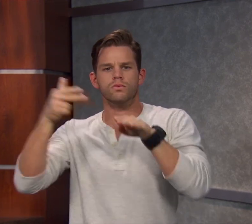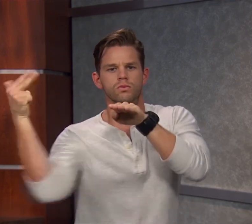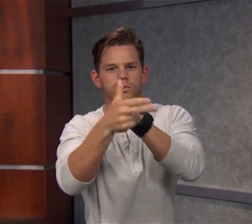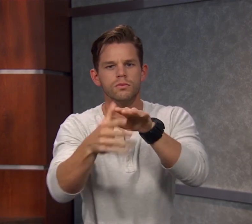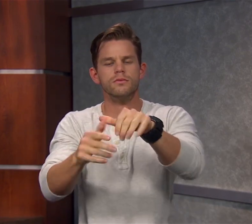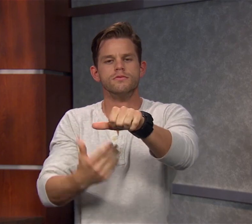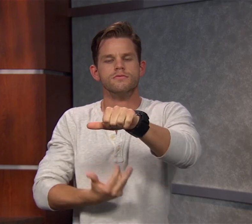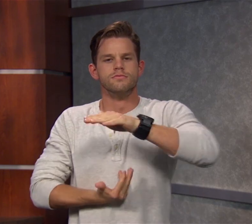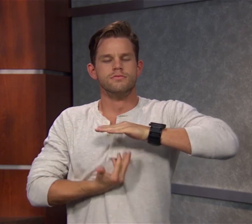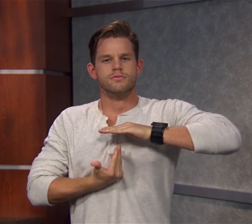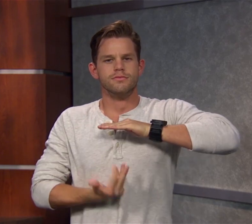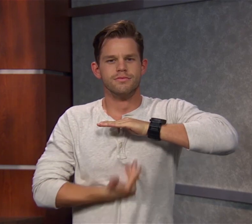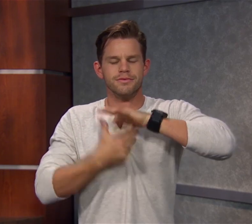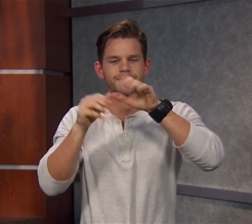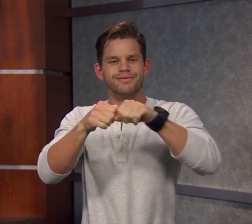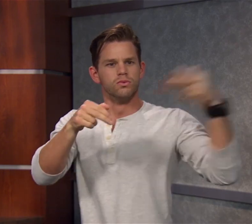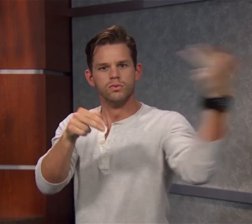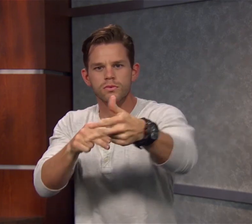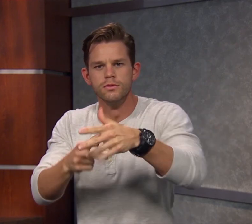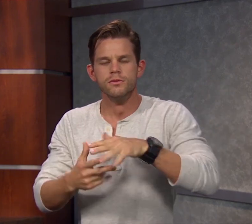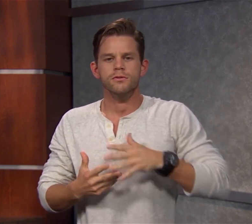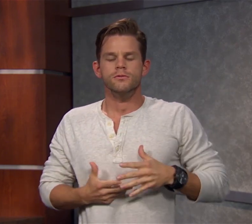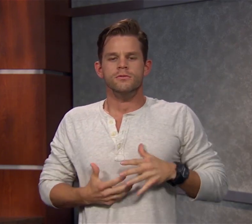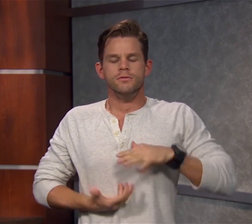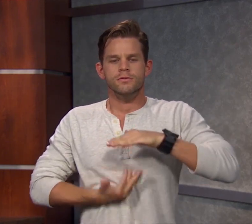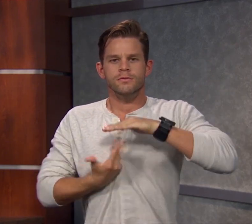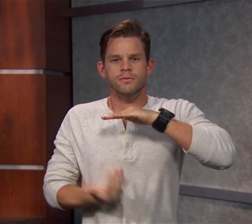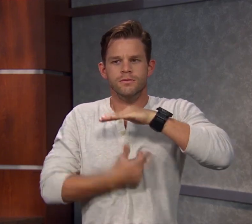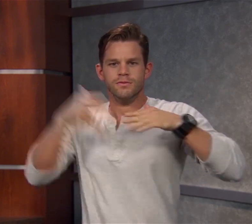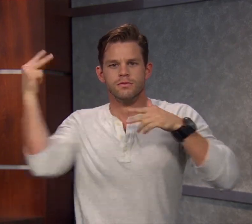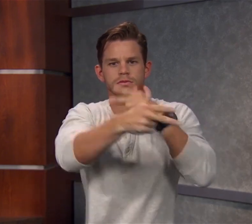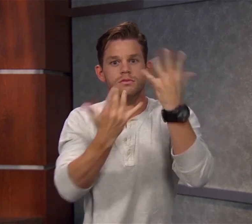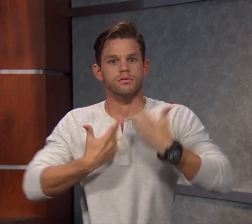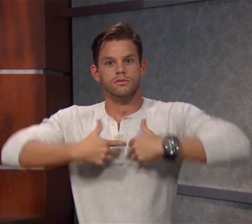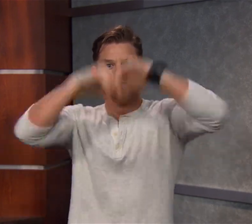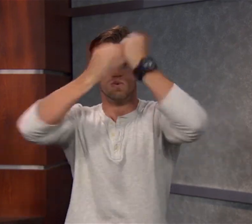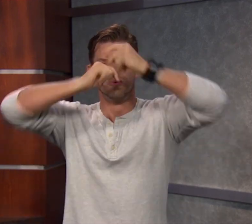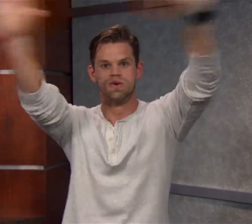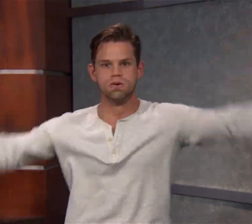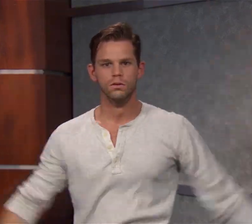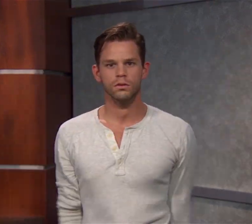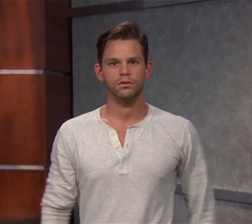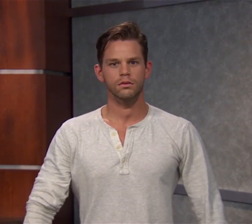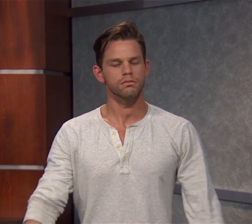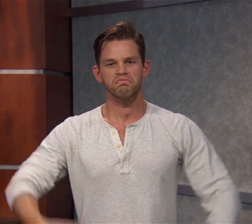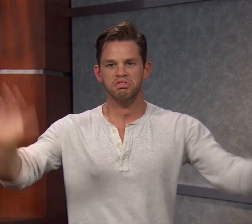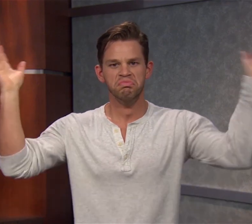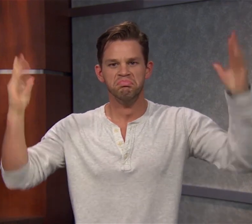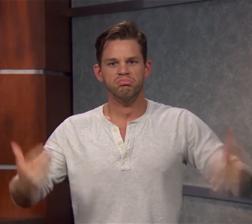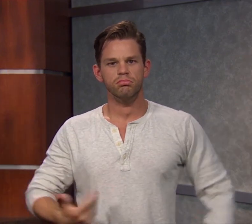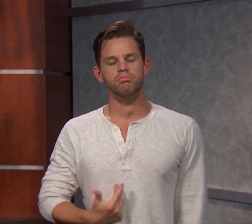burning inside. This cars just keep passing me and another and another. "UGH! I'm just sick of it!